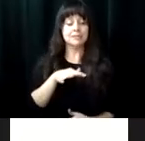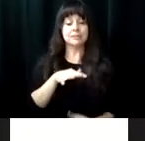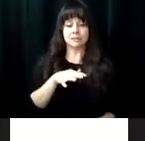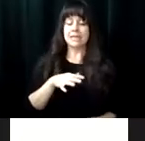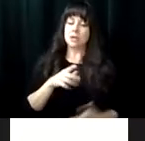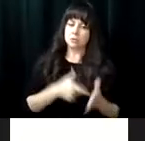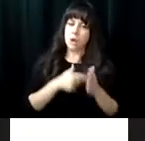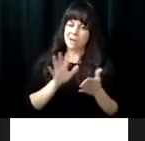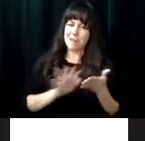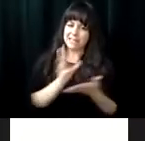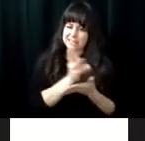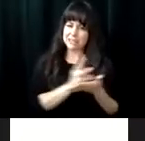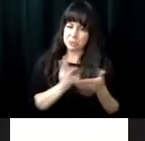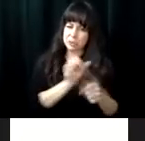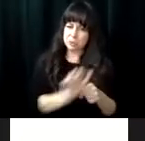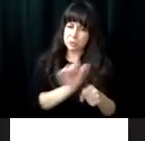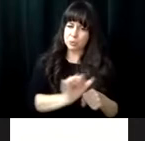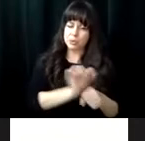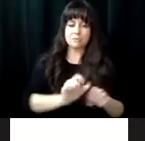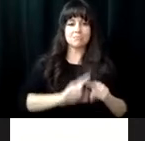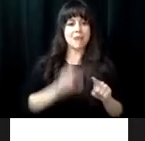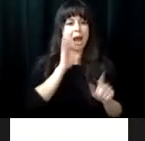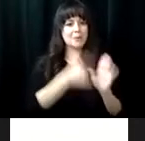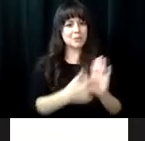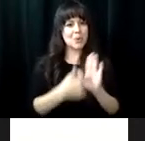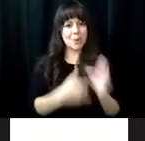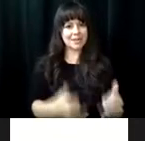on a fence project in my backyard. It took me six weeks